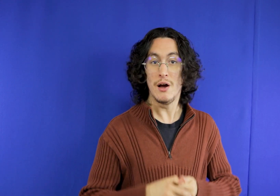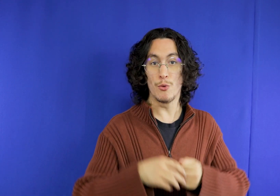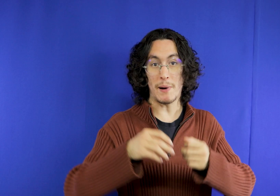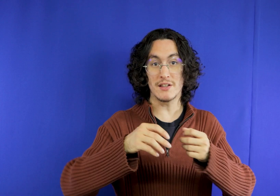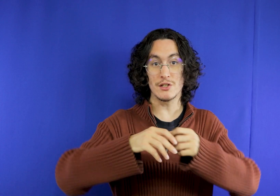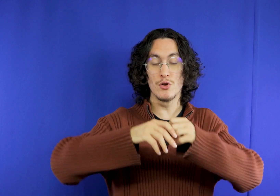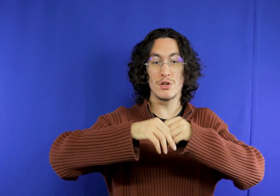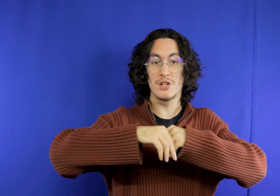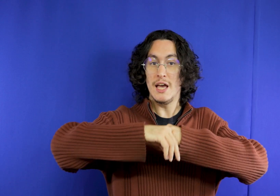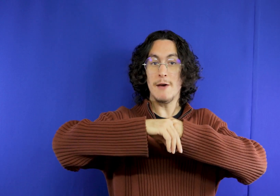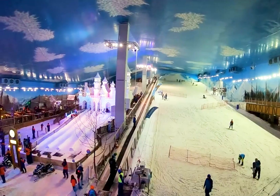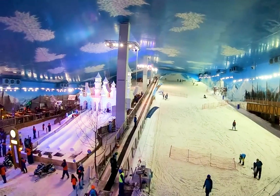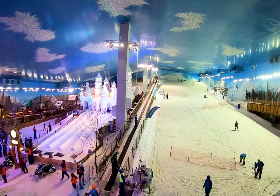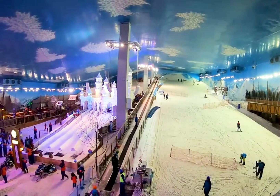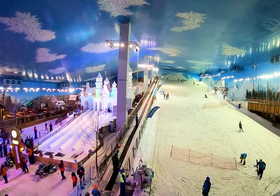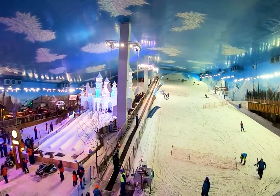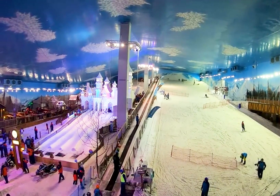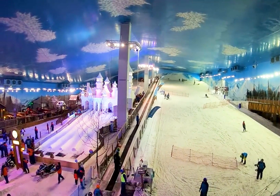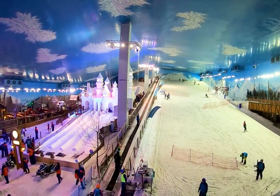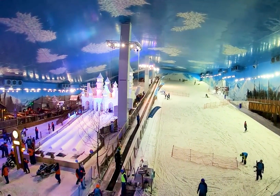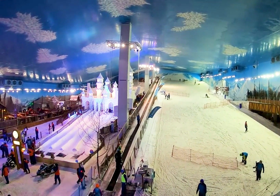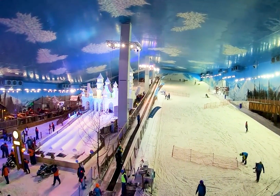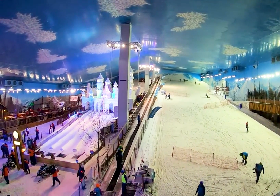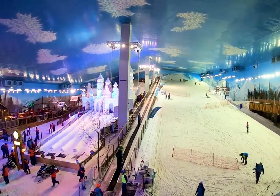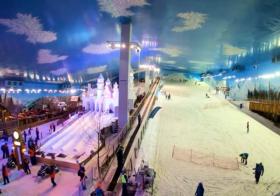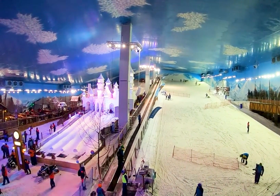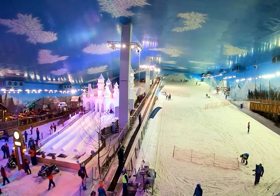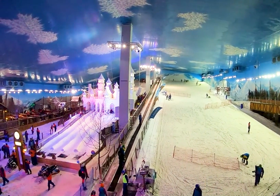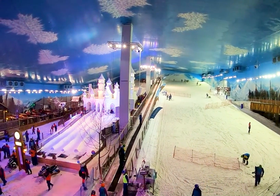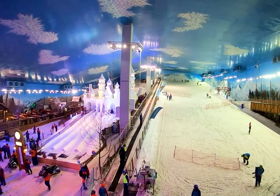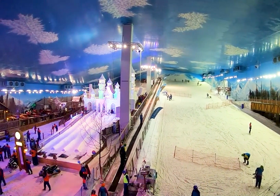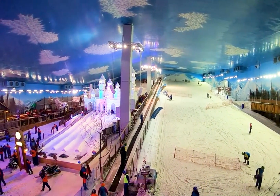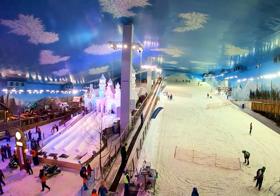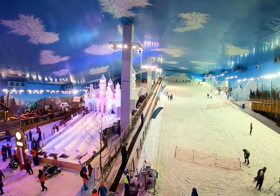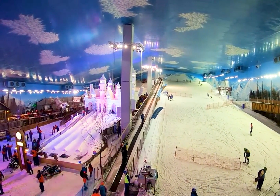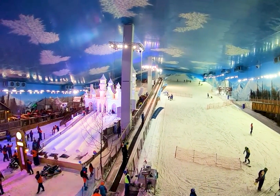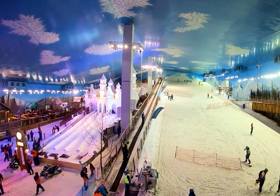like this ok the part of the rules is very big you will probably stay there all day ok i do n’t